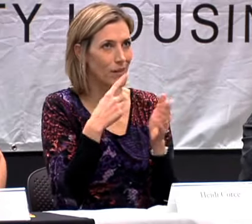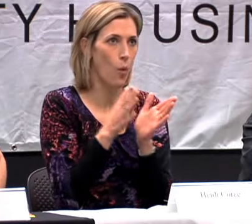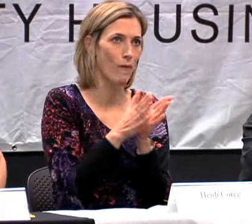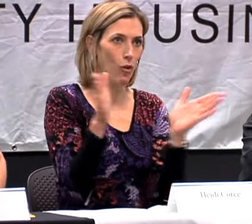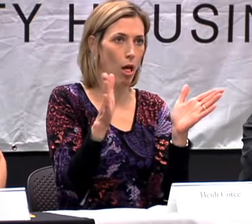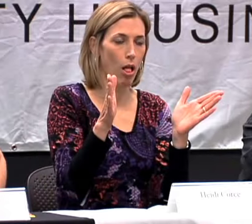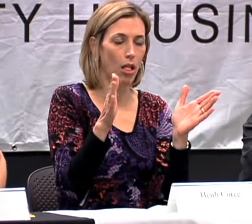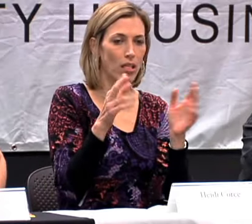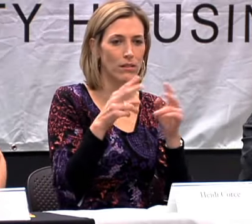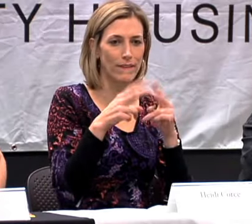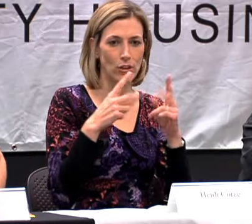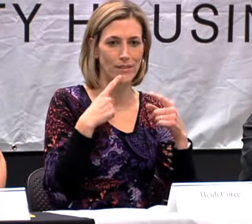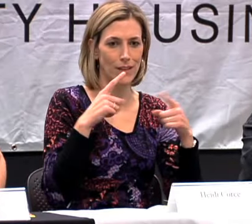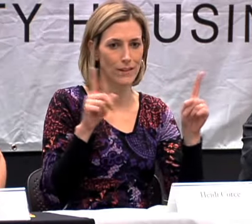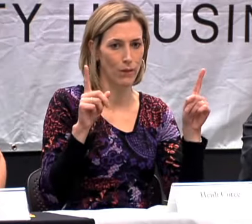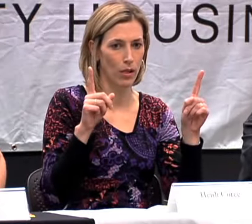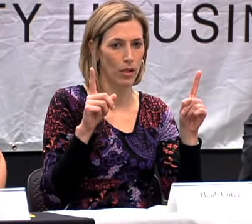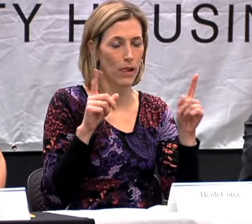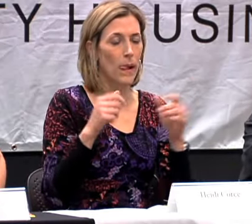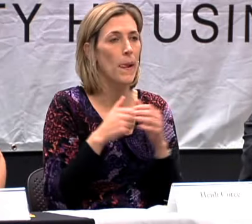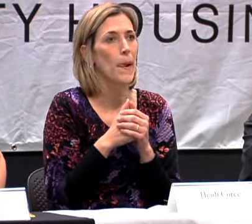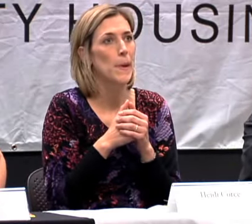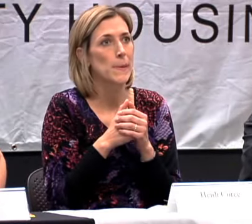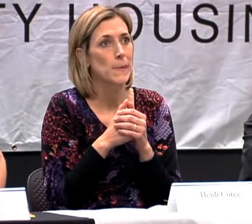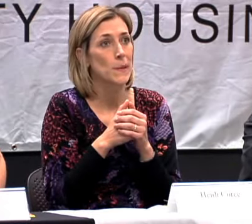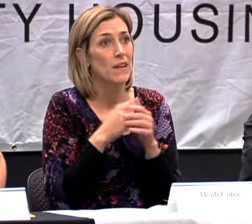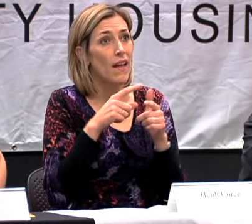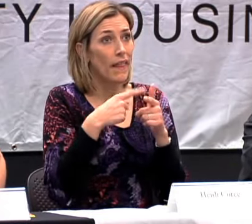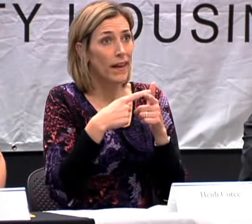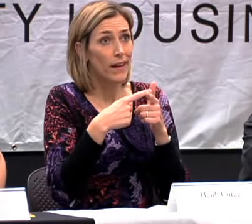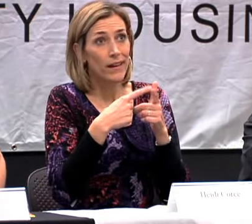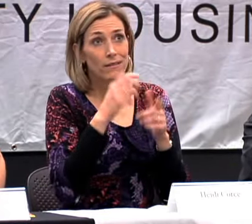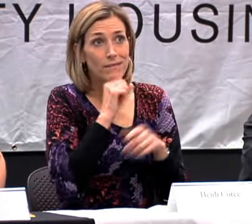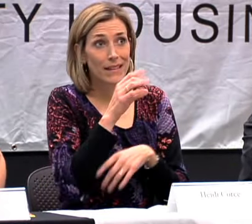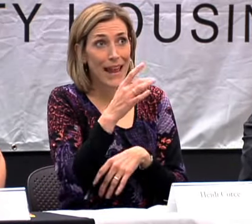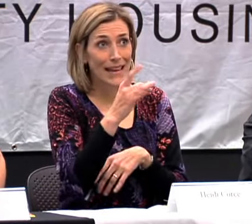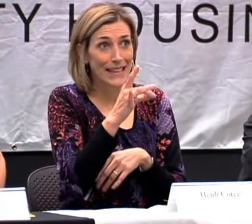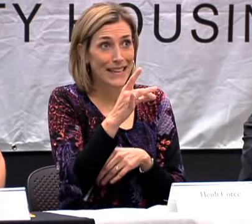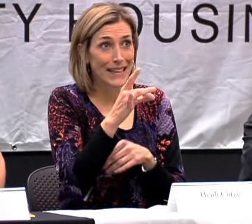THERE ARE POSITIVES AND NEGATIVES GENERALLY, BUT FOR ME IT HAS BEEN